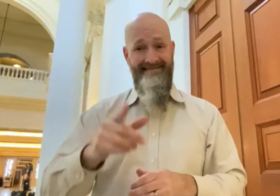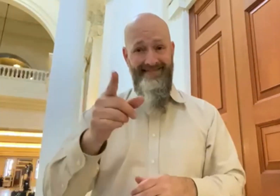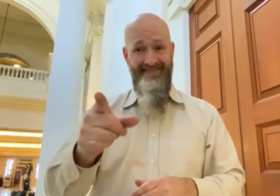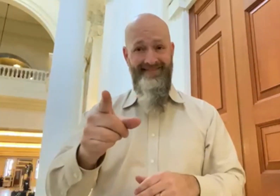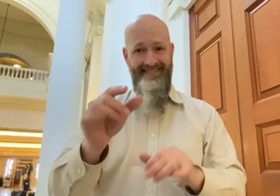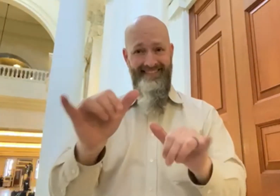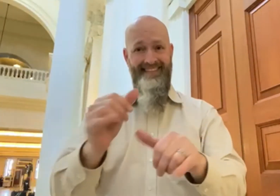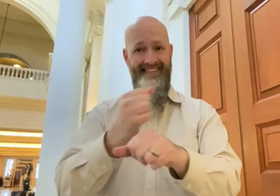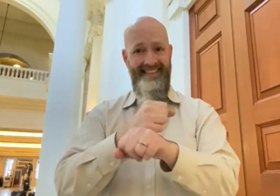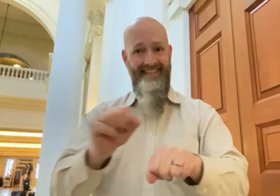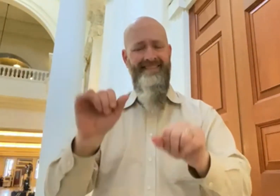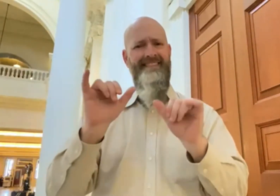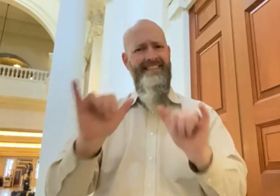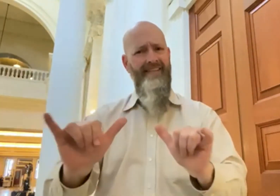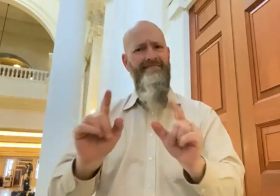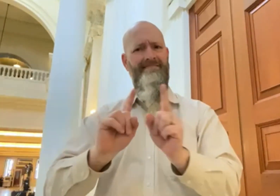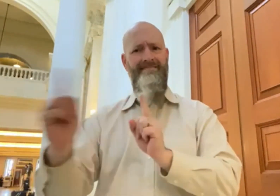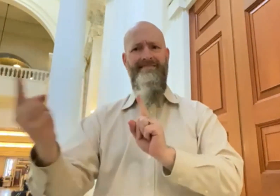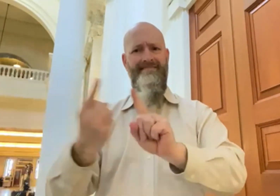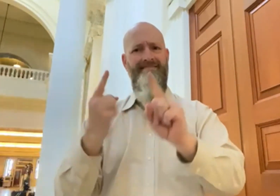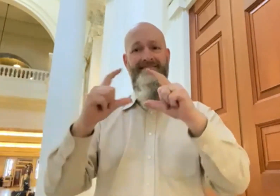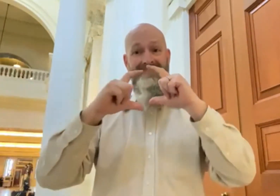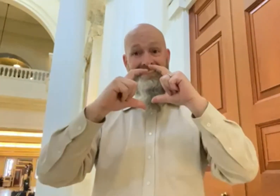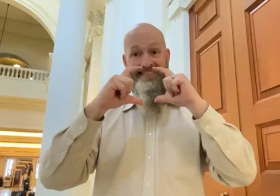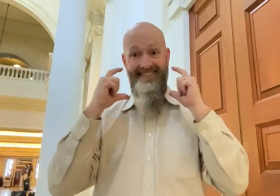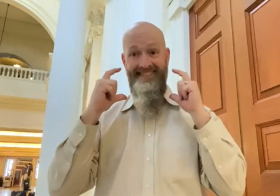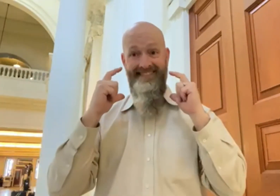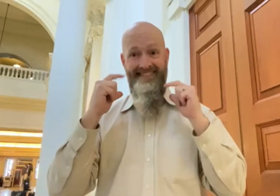As always, maintain social distancing, wear mask, and be safe.